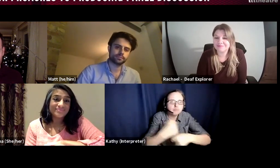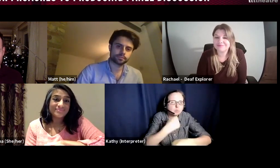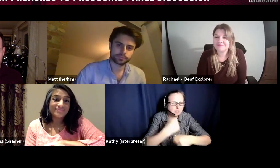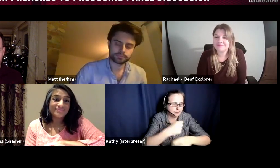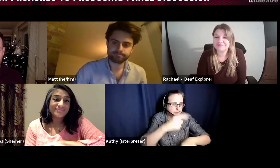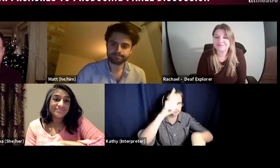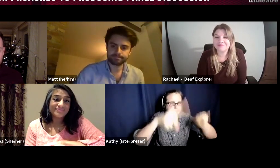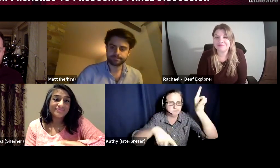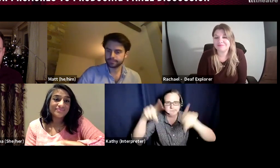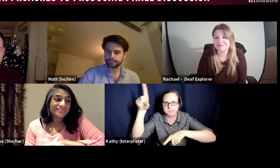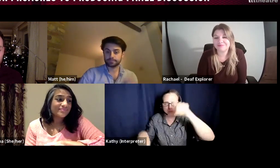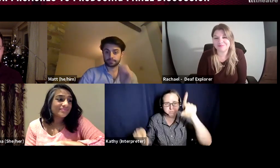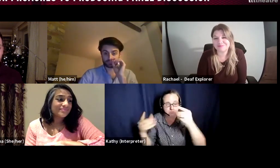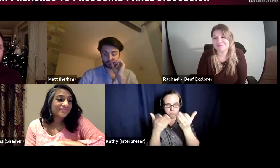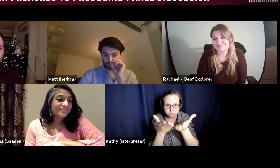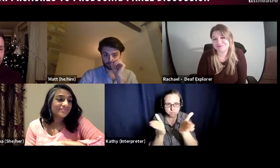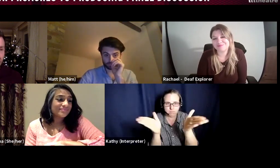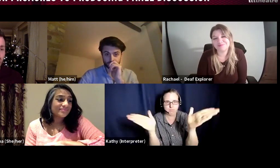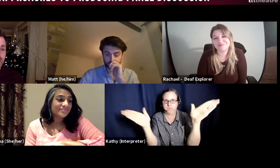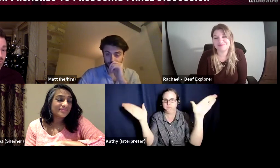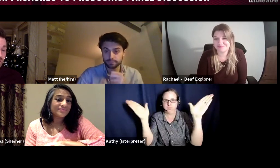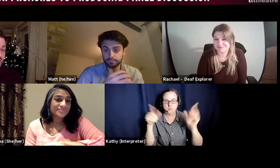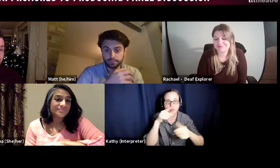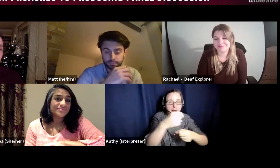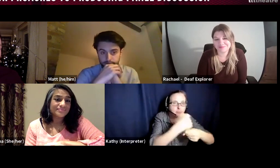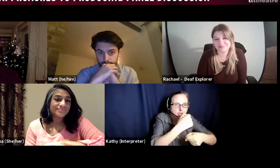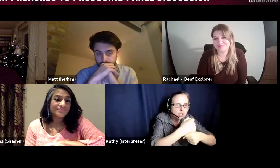so many different things we face on different productions that I have certainly been learning